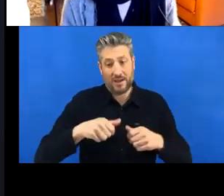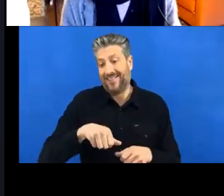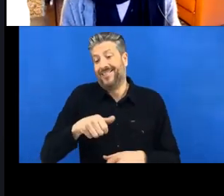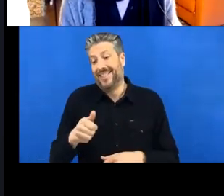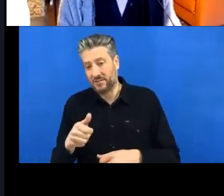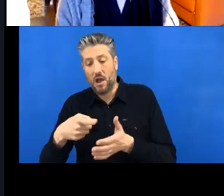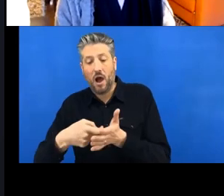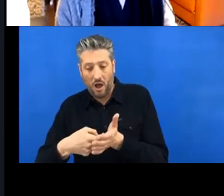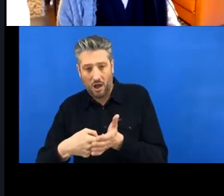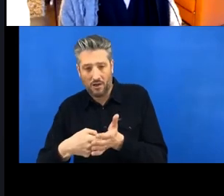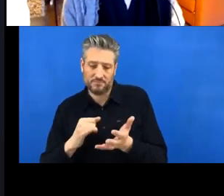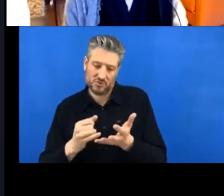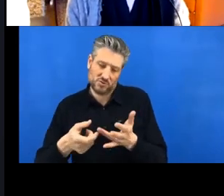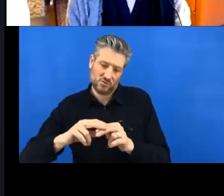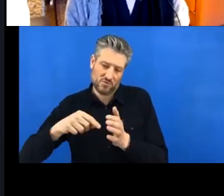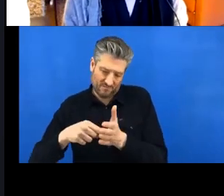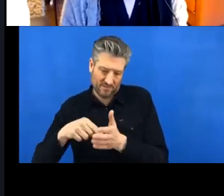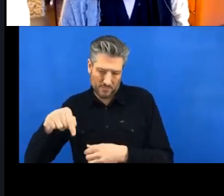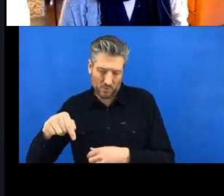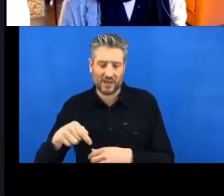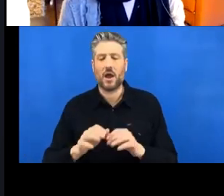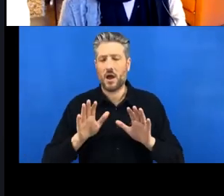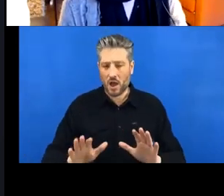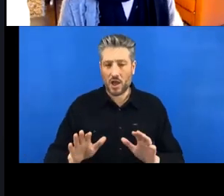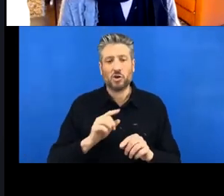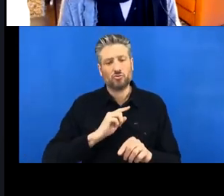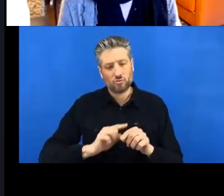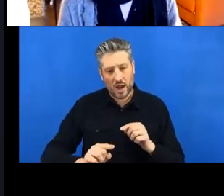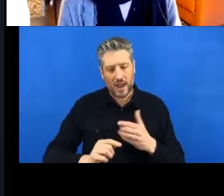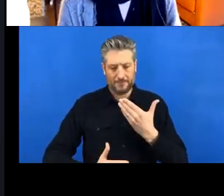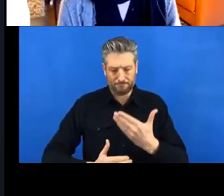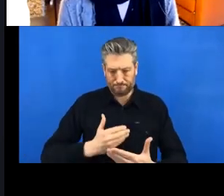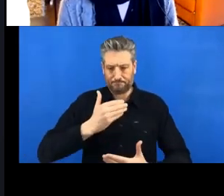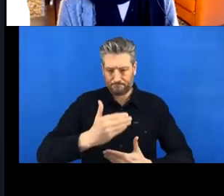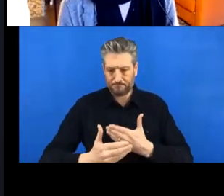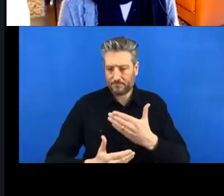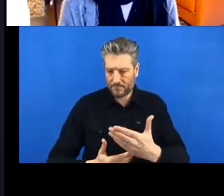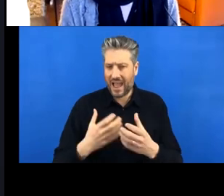because there's quite a lot of jargon to learn. I’m just going to put a link to the slides in the chat but they're going to